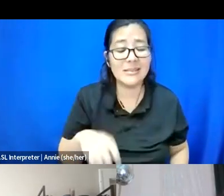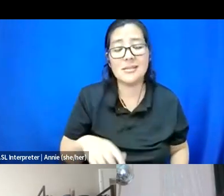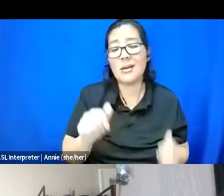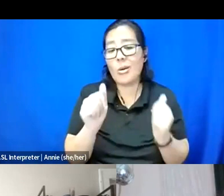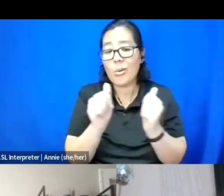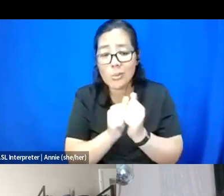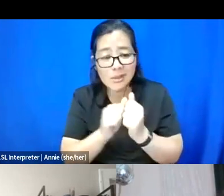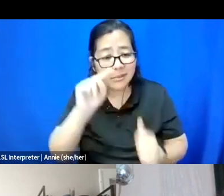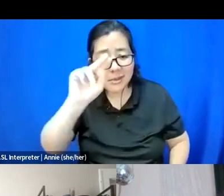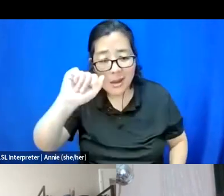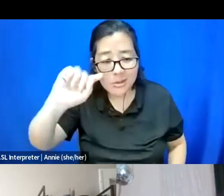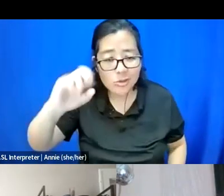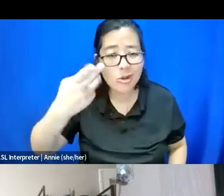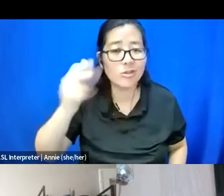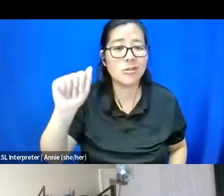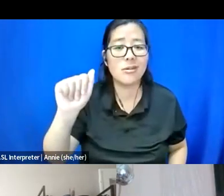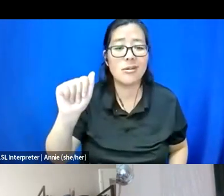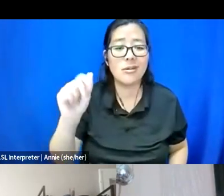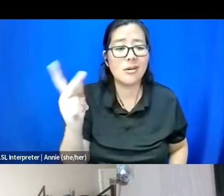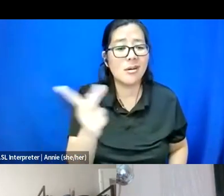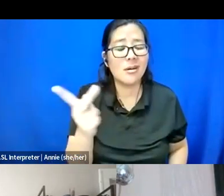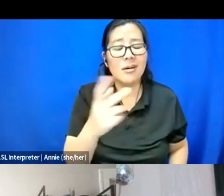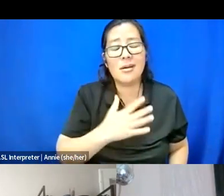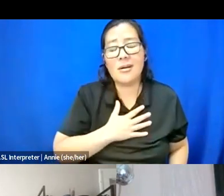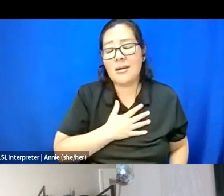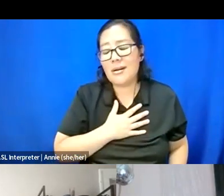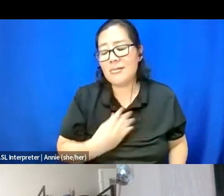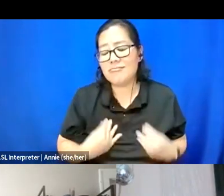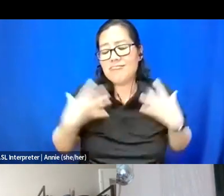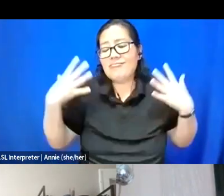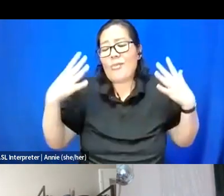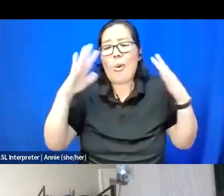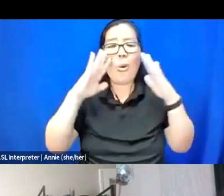Like y'all -- yeah, give me so much hope and strength,